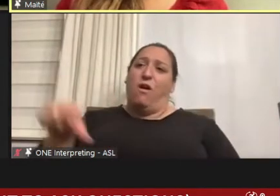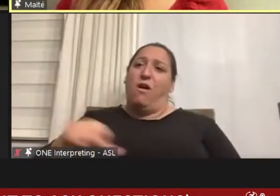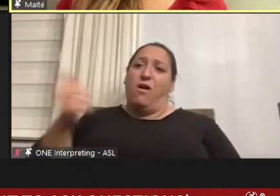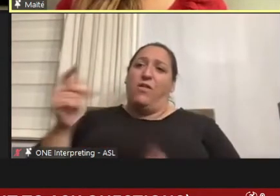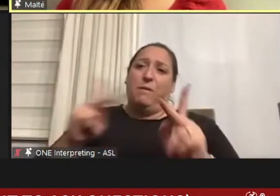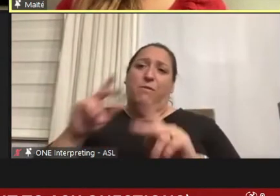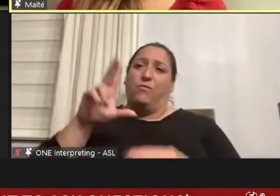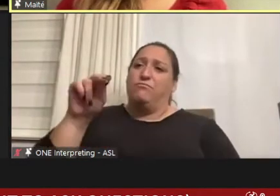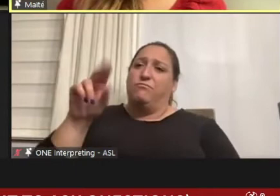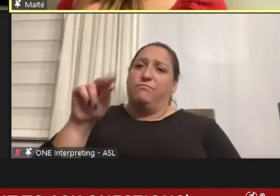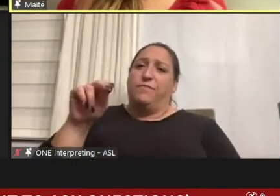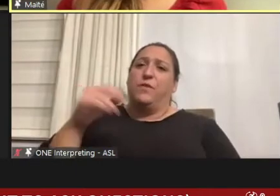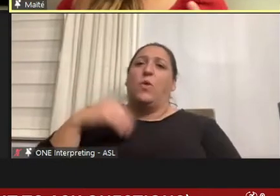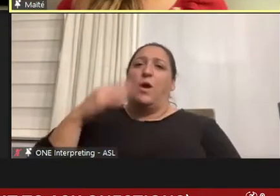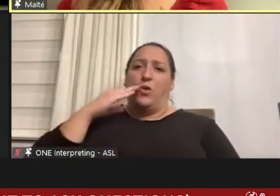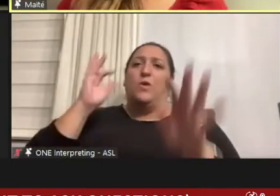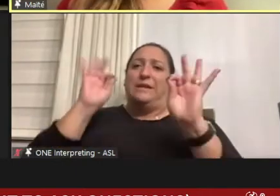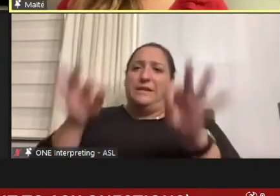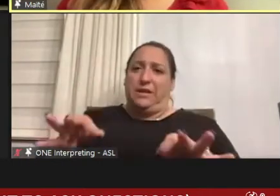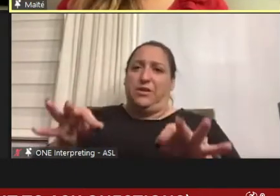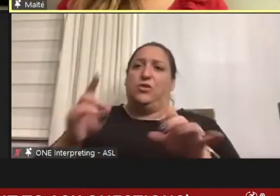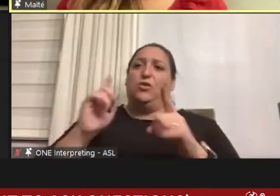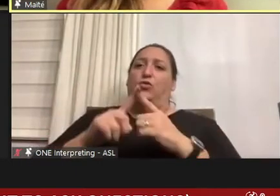know the decision whether to disclose is very personal.